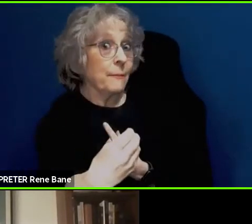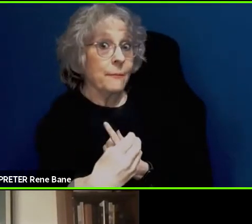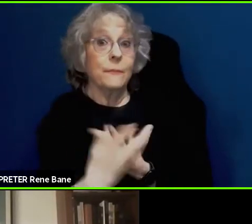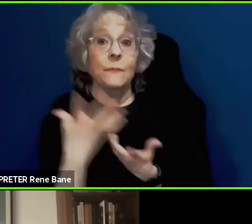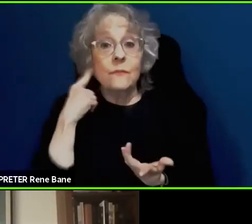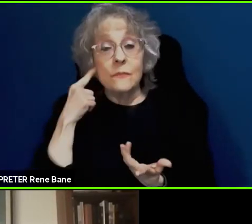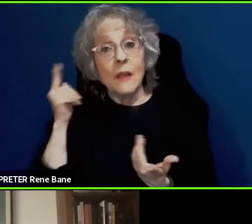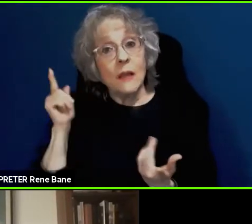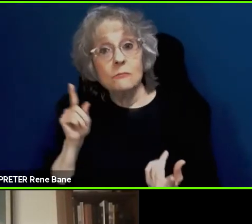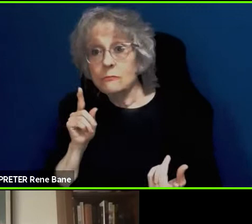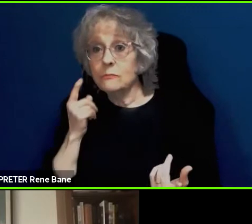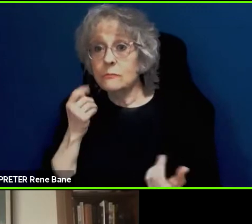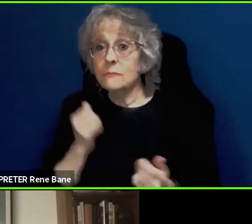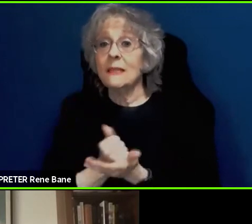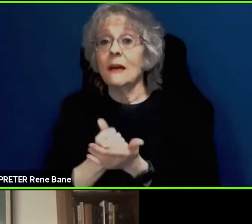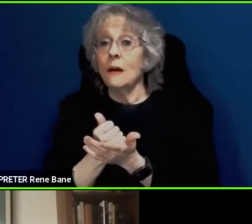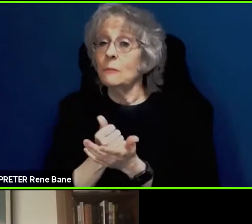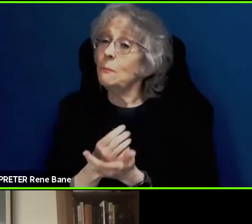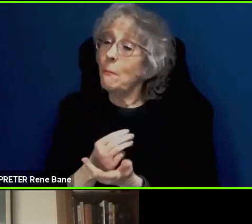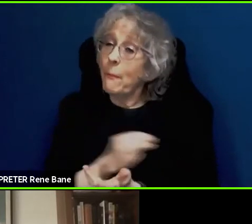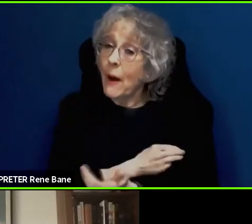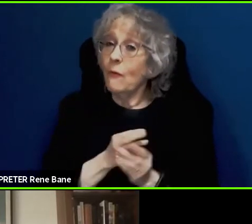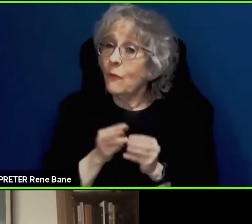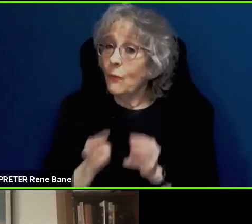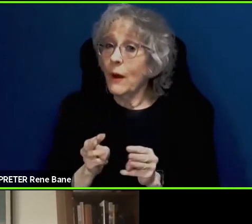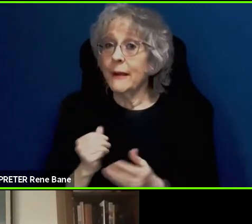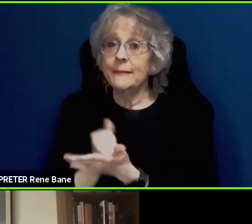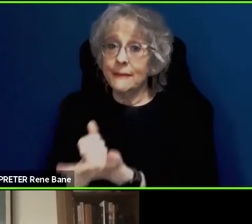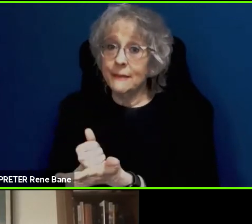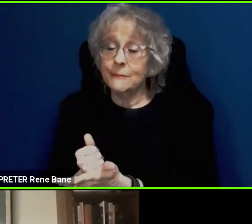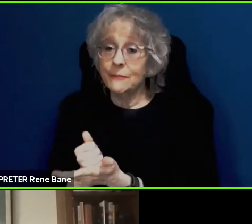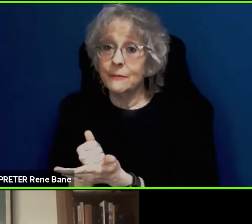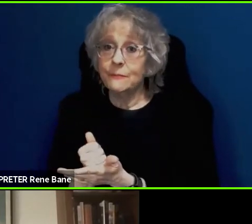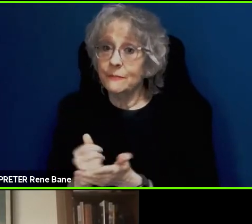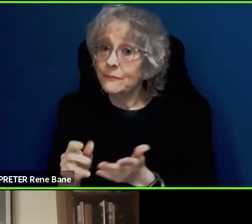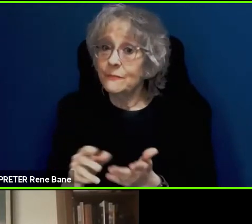really I think powerful way because the whatever the person is using is already tuned to them